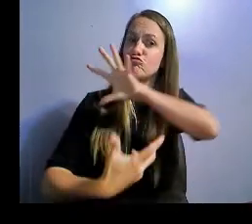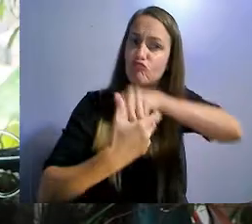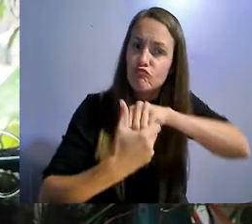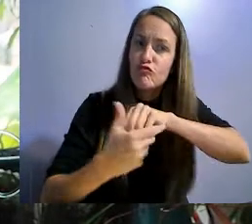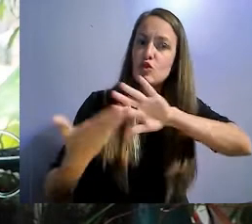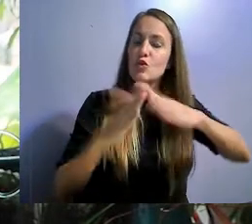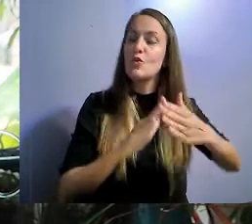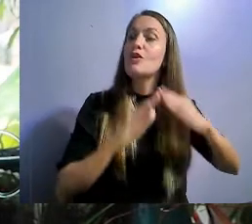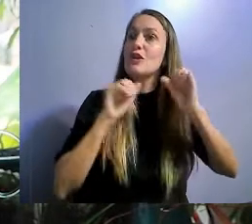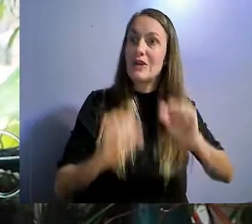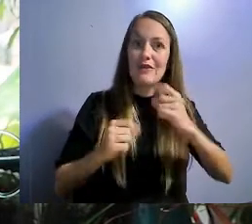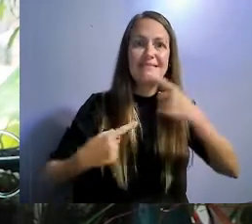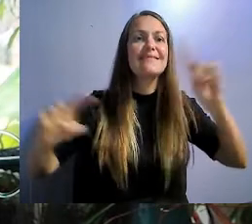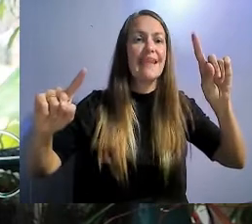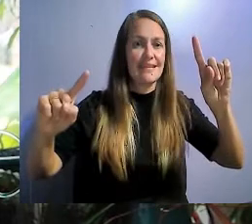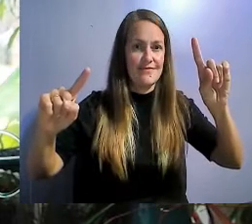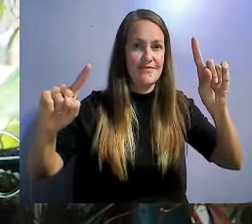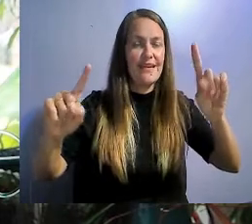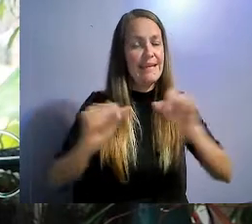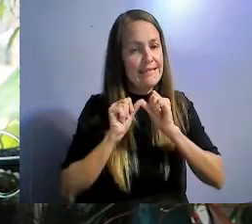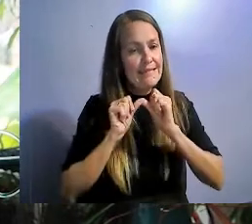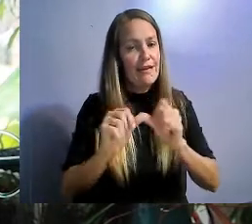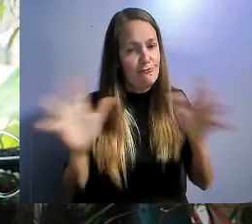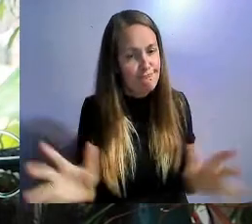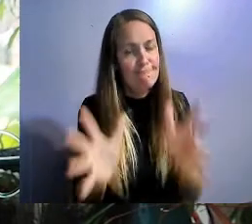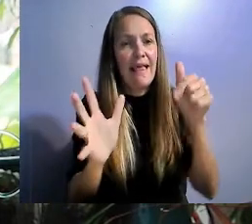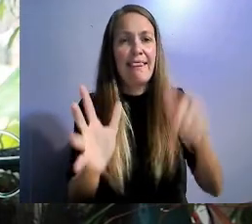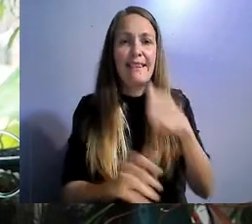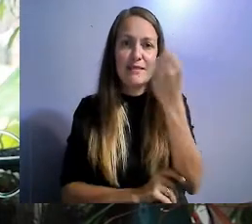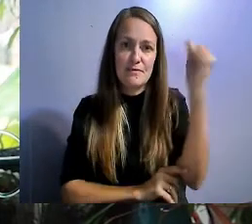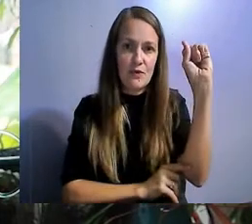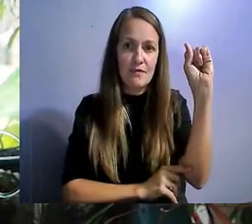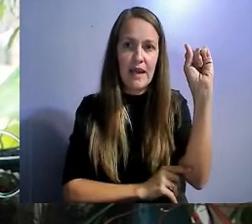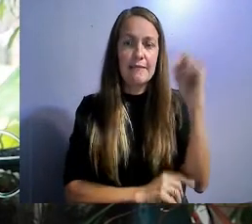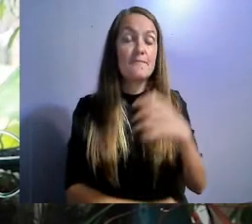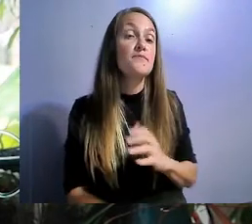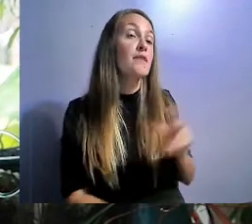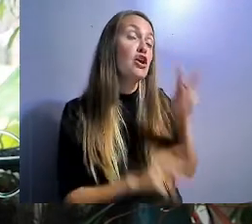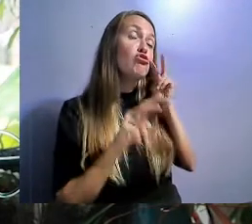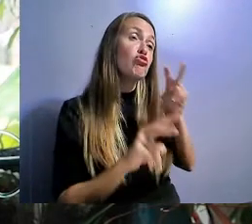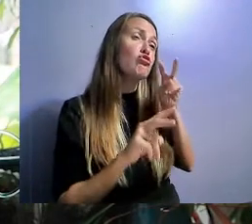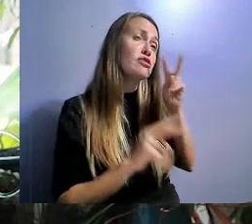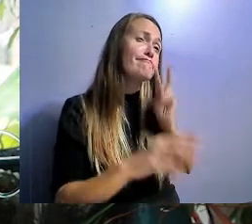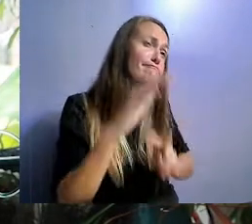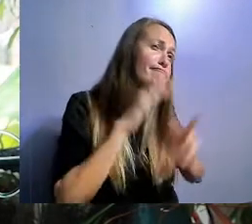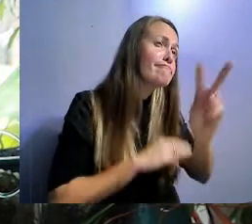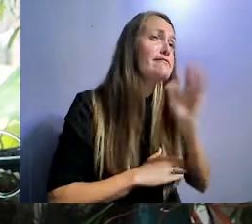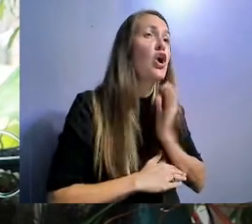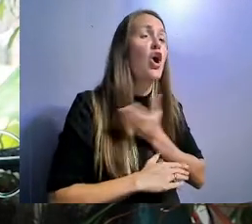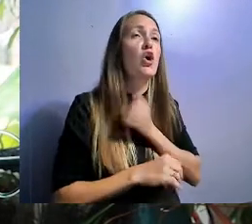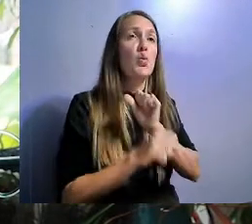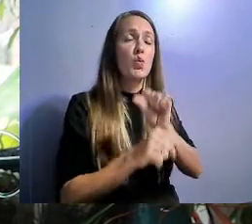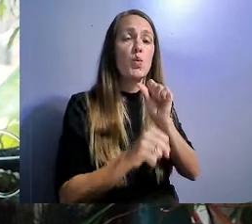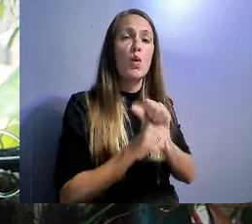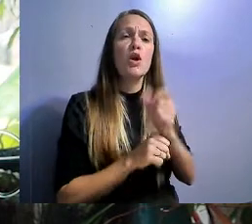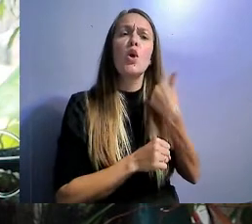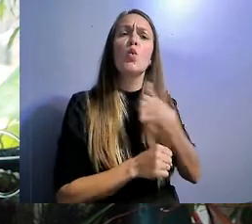Looking ahead at our work we would like to explore how we integrate diversity, equity, and inclusion into everything that